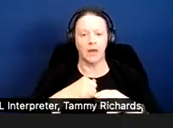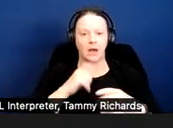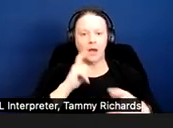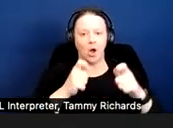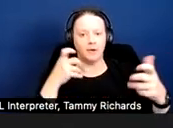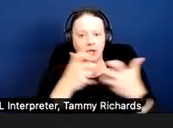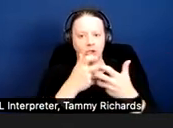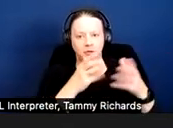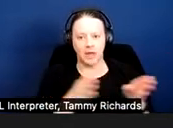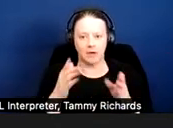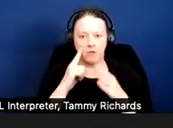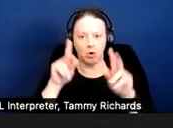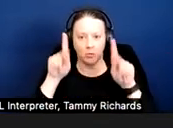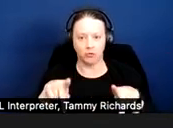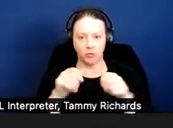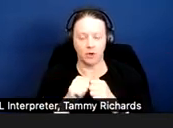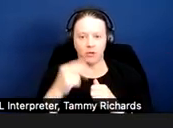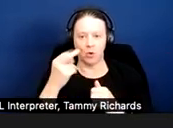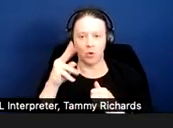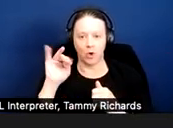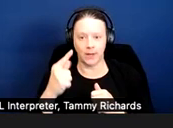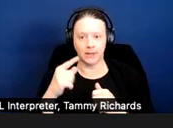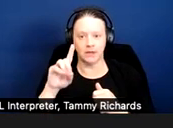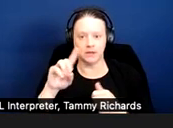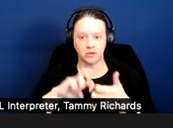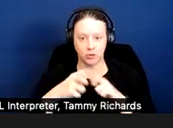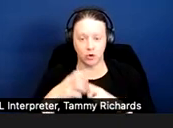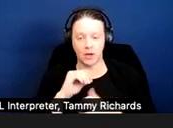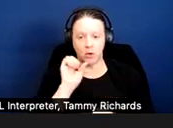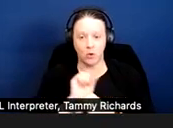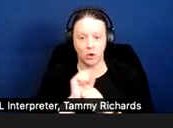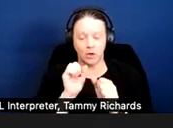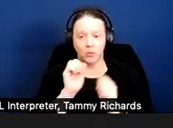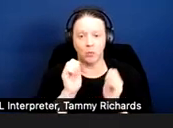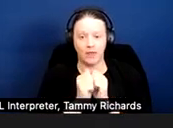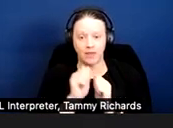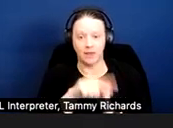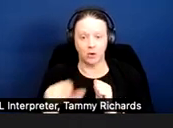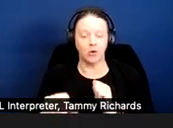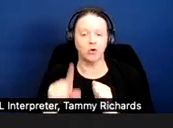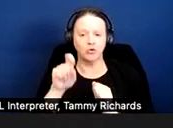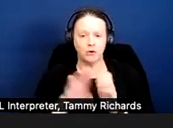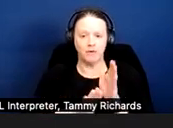you're working with a landlord, it's really important to develop both a short and long-term plan.